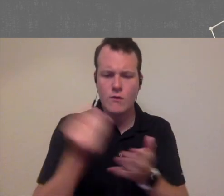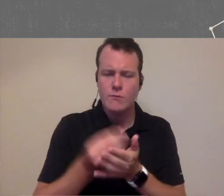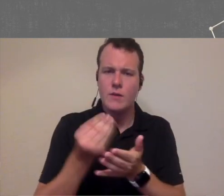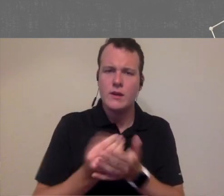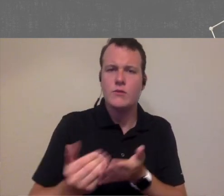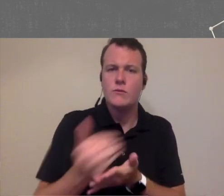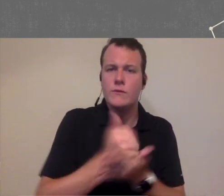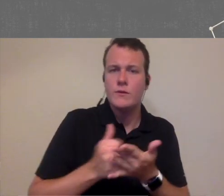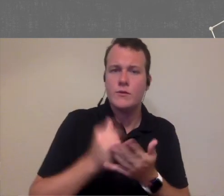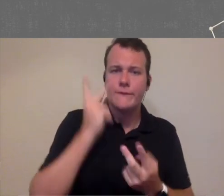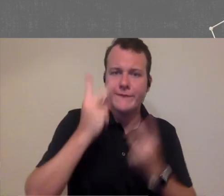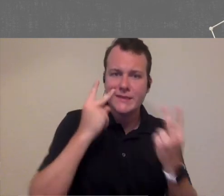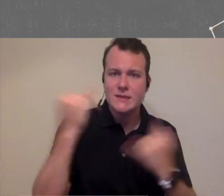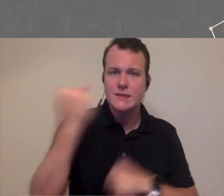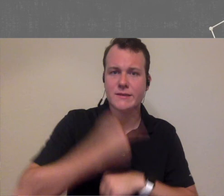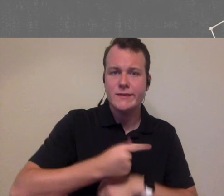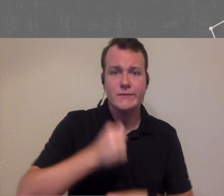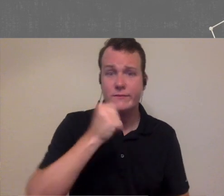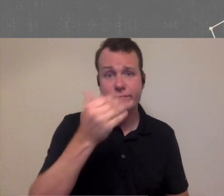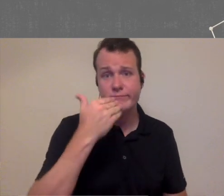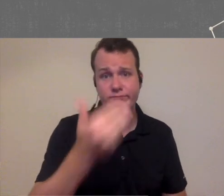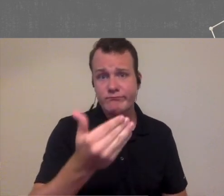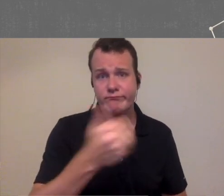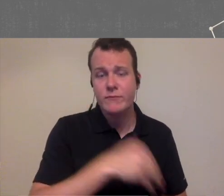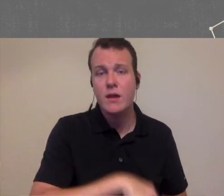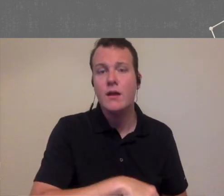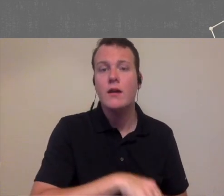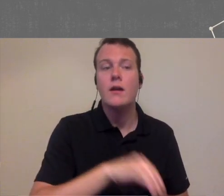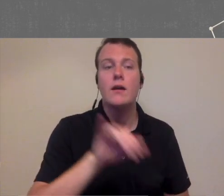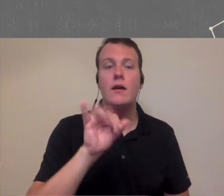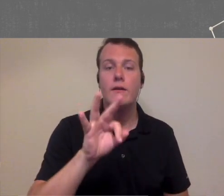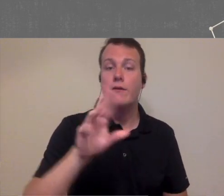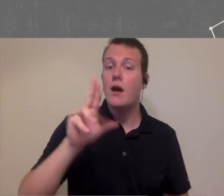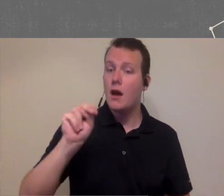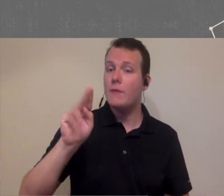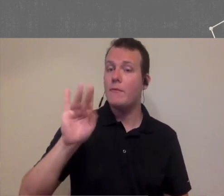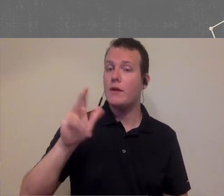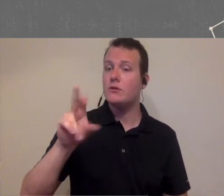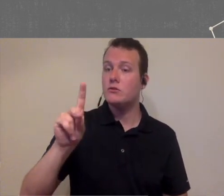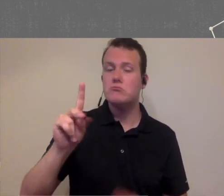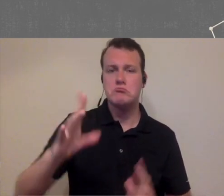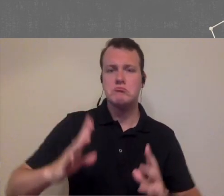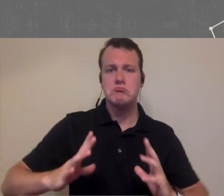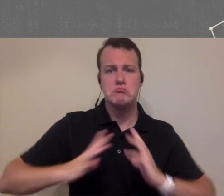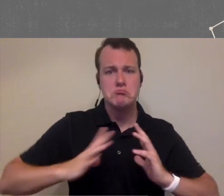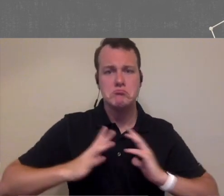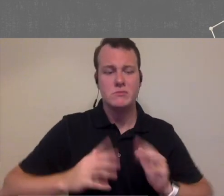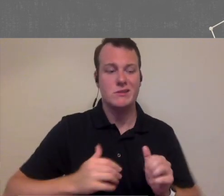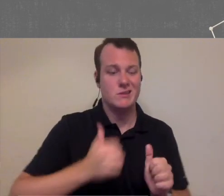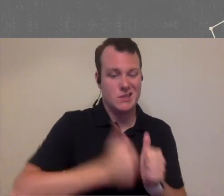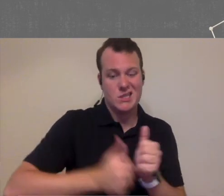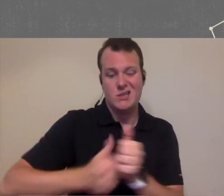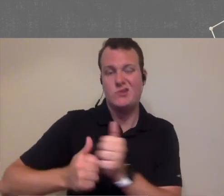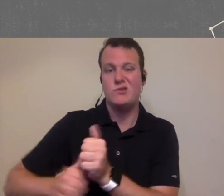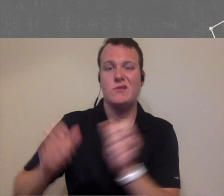revenue generating visits today and that's not great obviously if your unbundled most different right because then you can look at those essentially